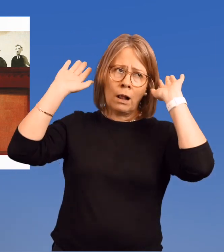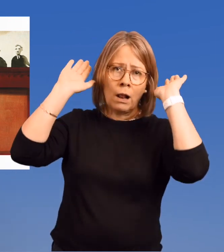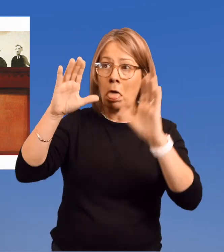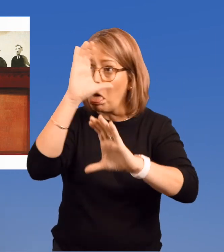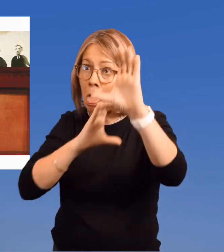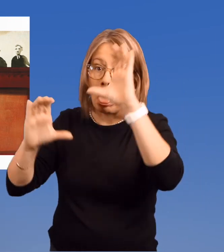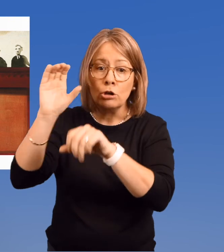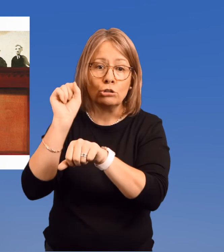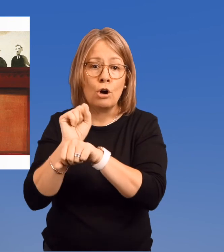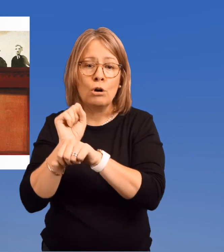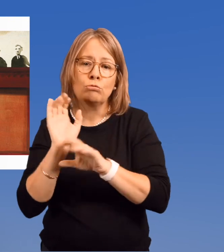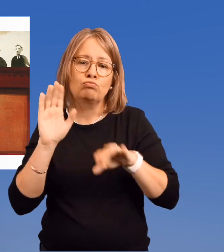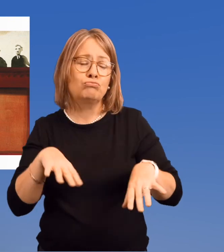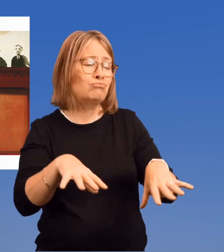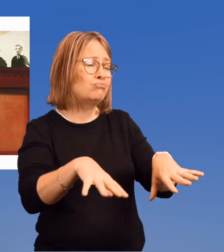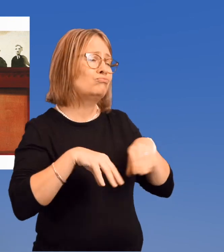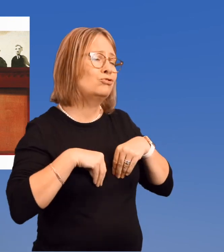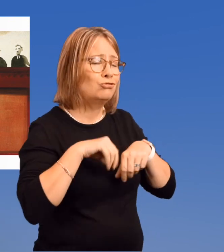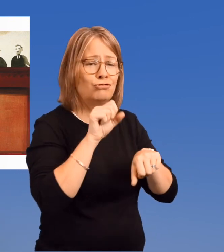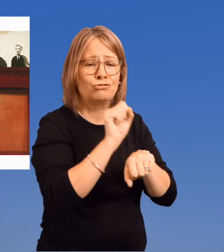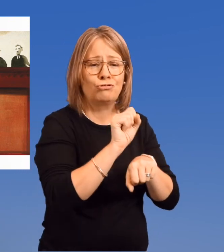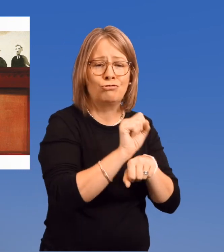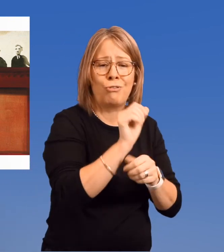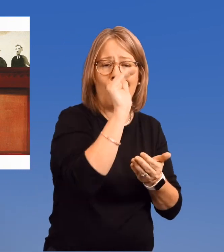She could have abandoned her search for a job.